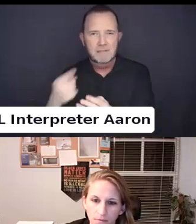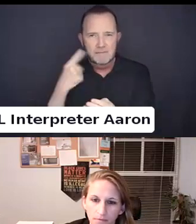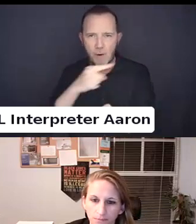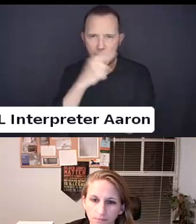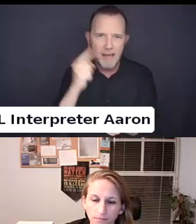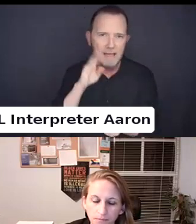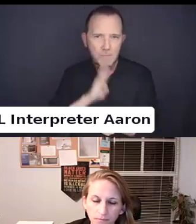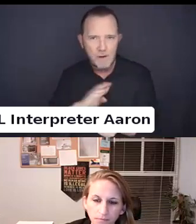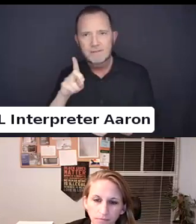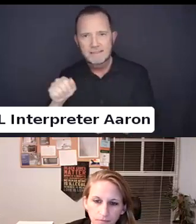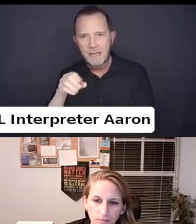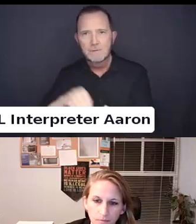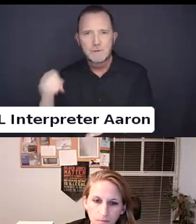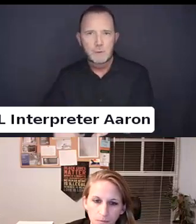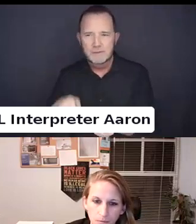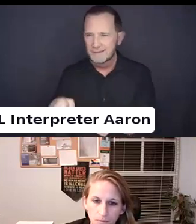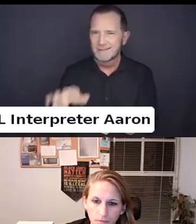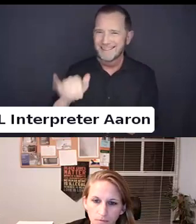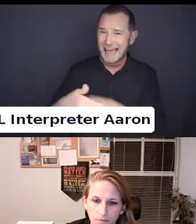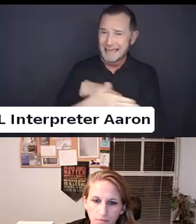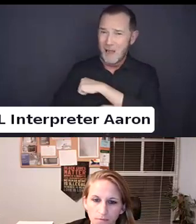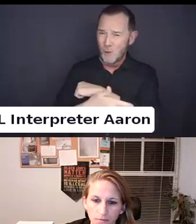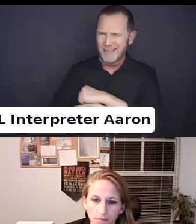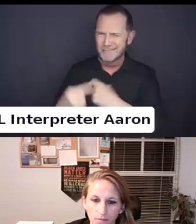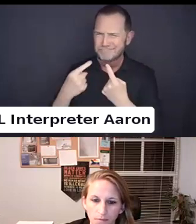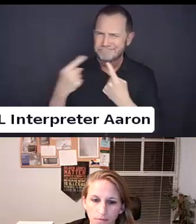disabled students. So.